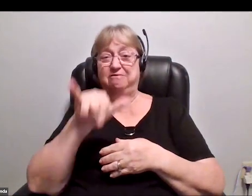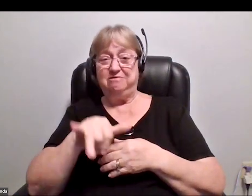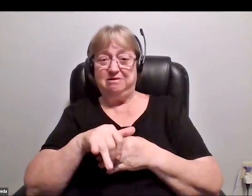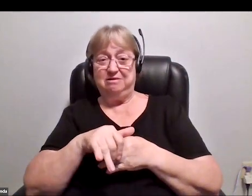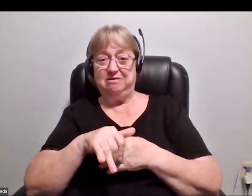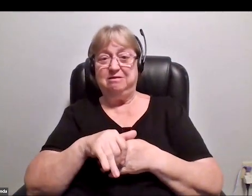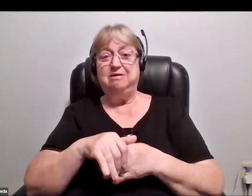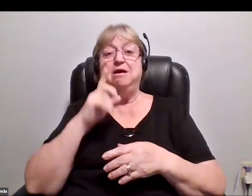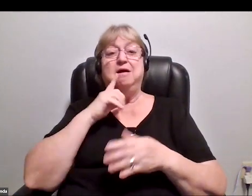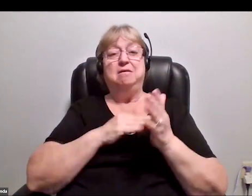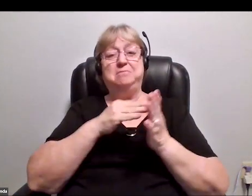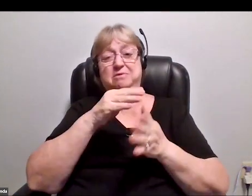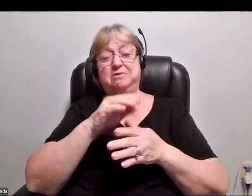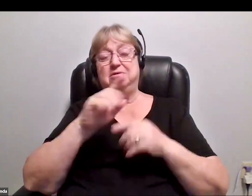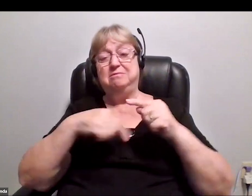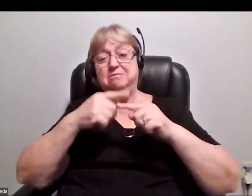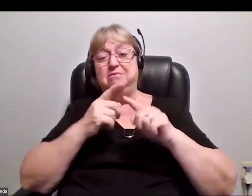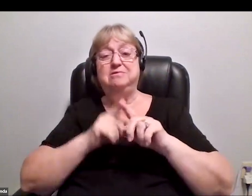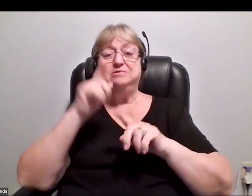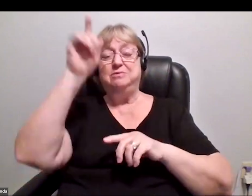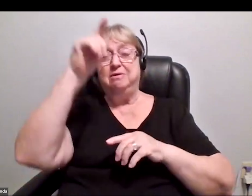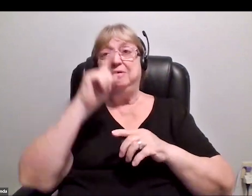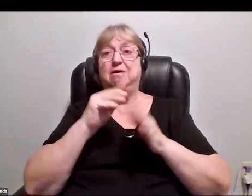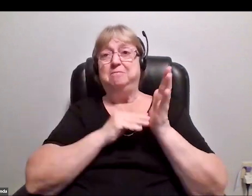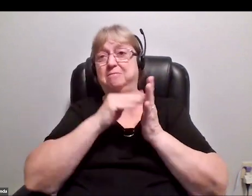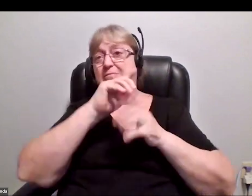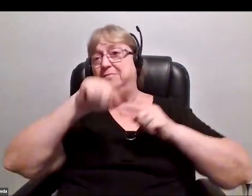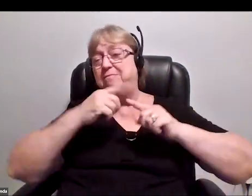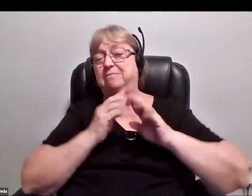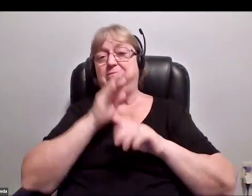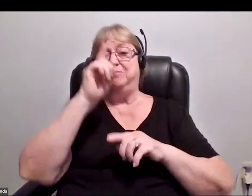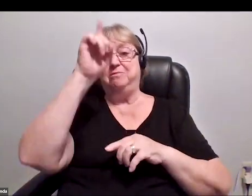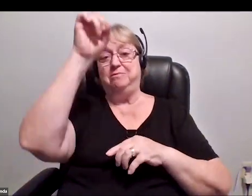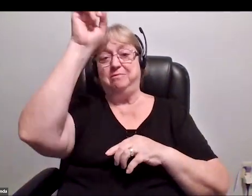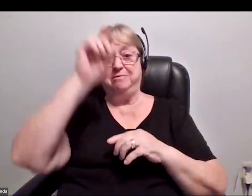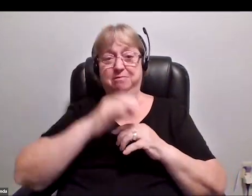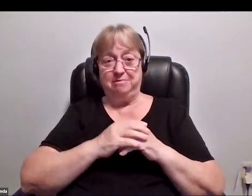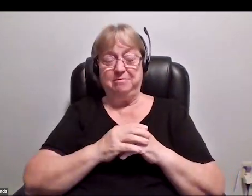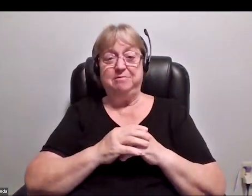A million miles away! A million miles away